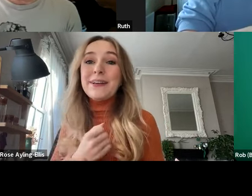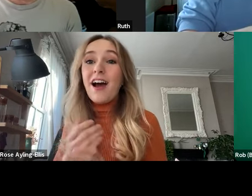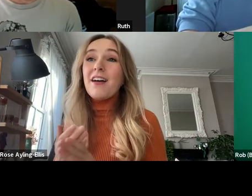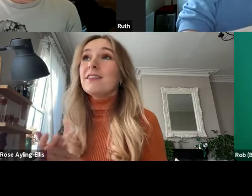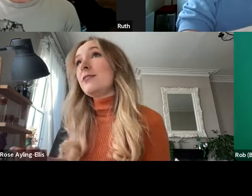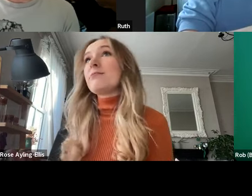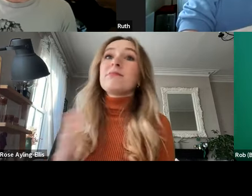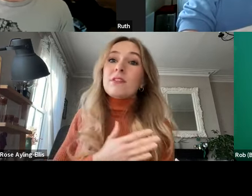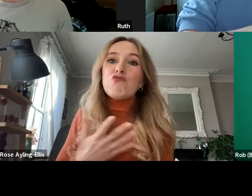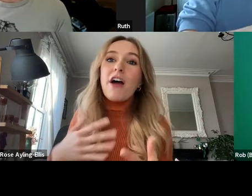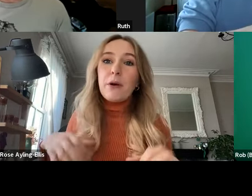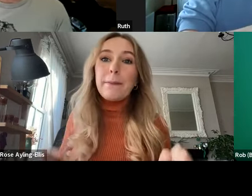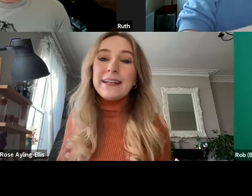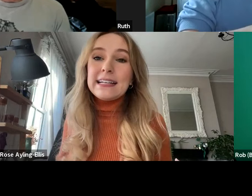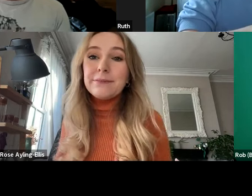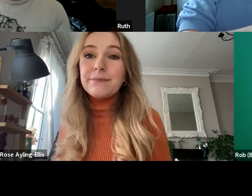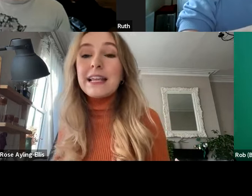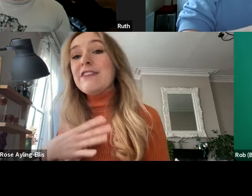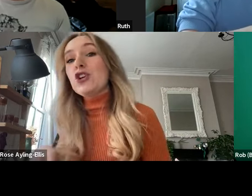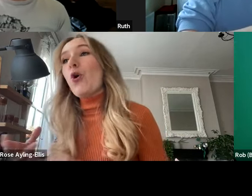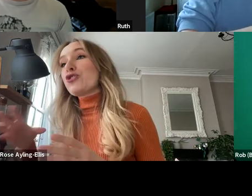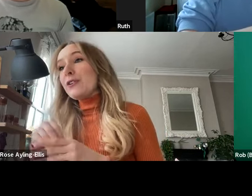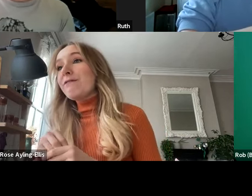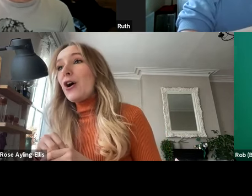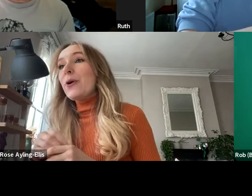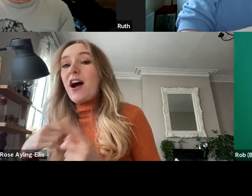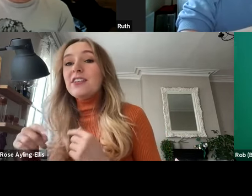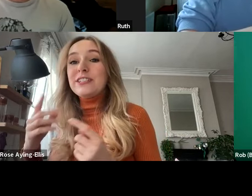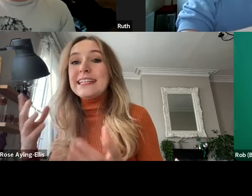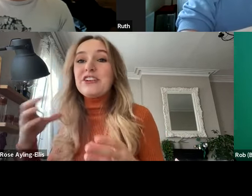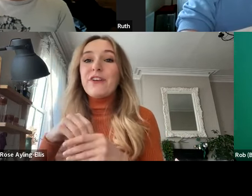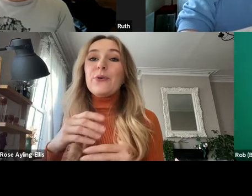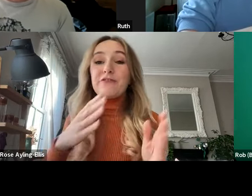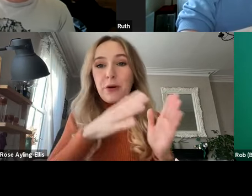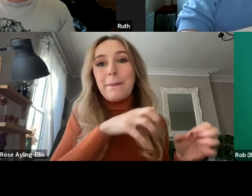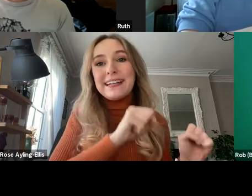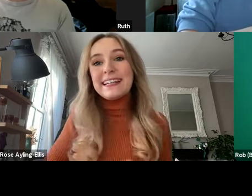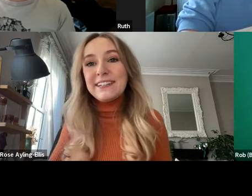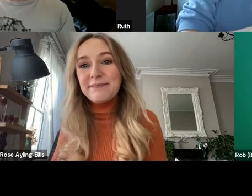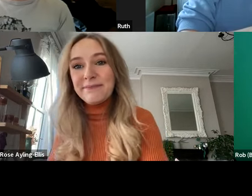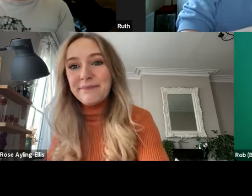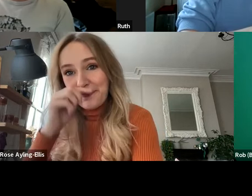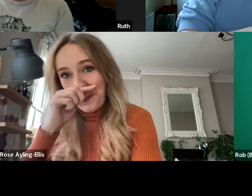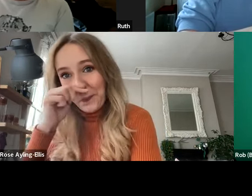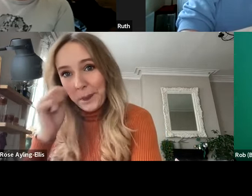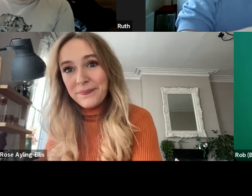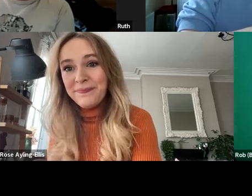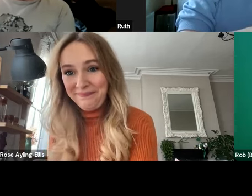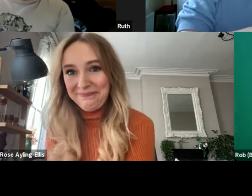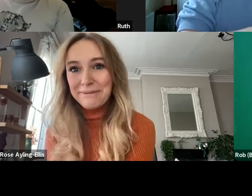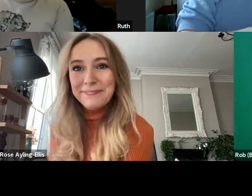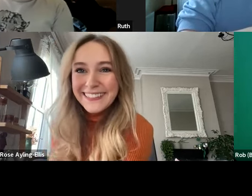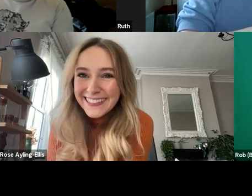be done right from the beginning. If you want to involve us you need to involve us